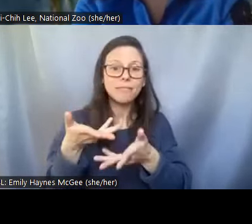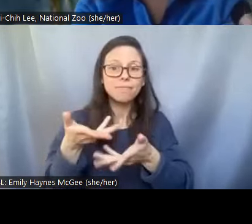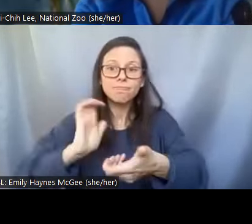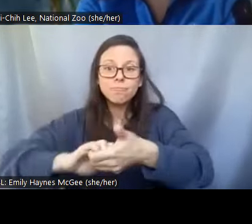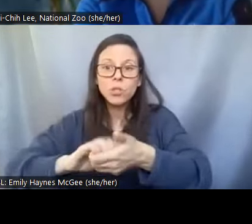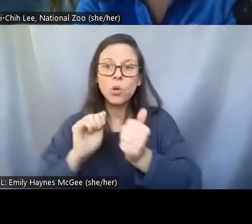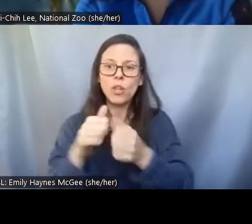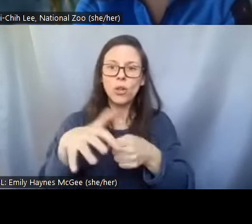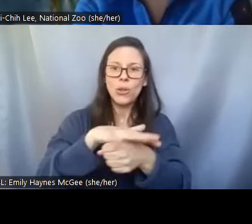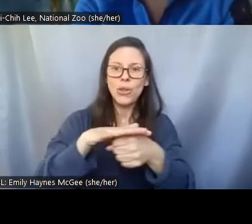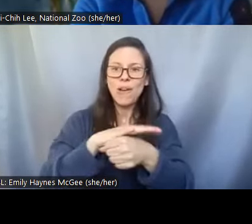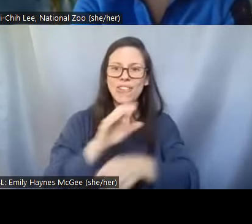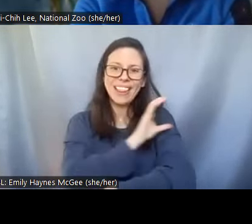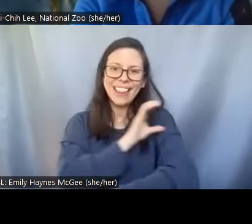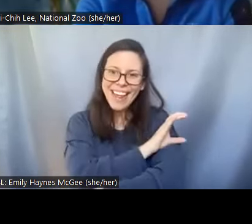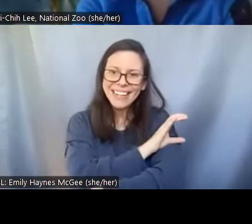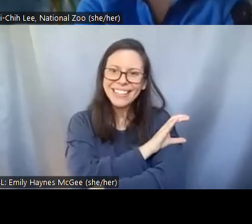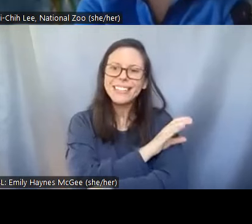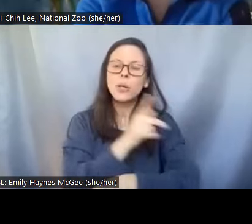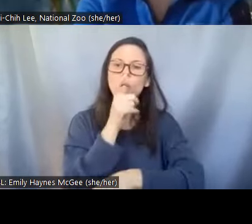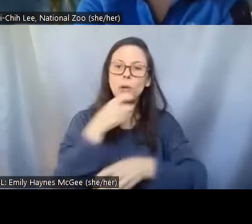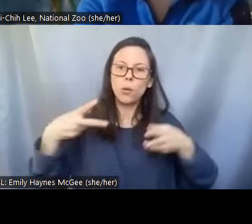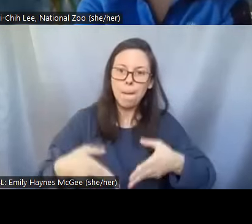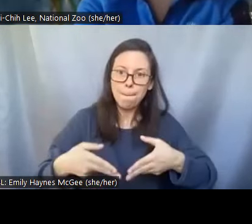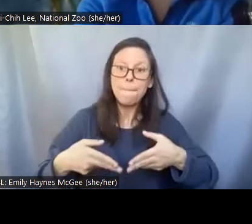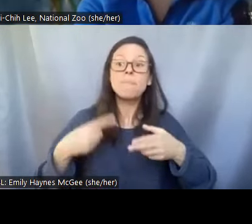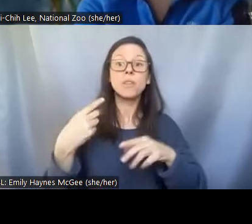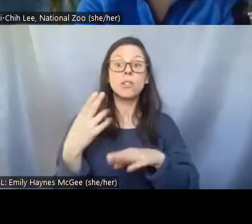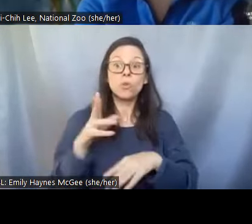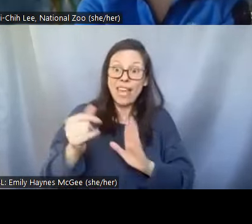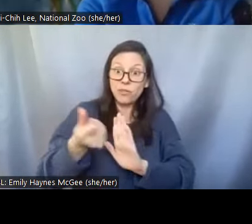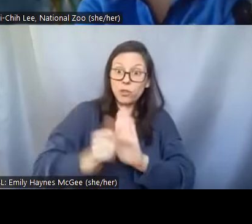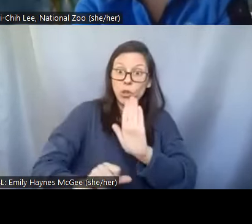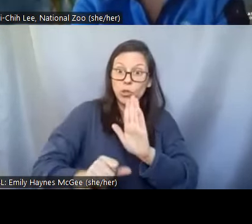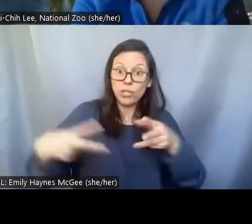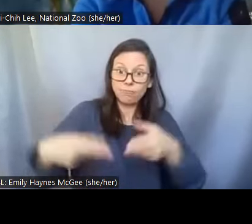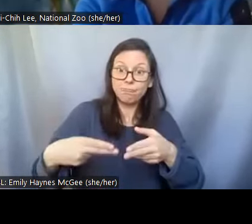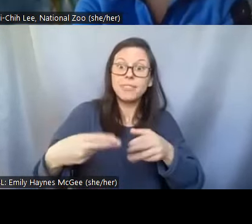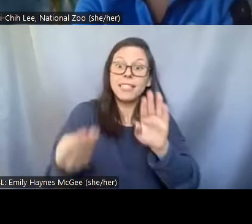some of the samples from their surgeries and we kind of work on them quite often. You know